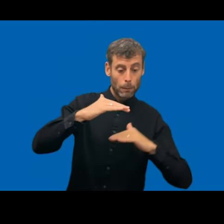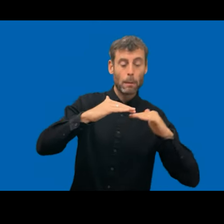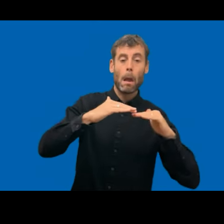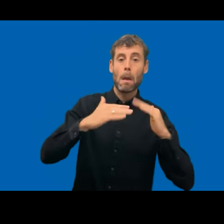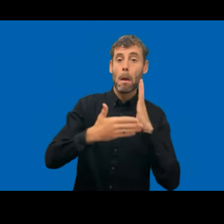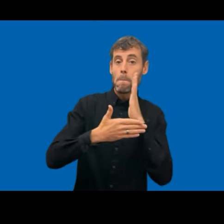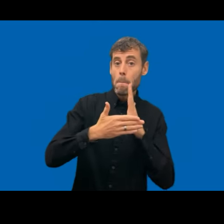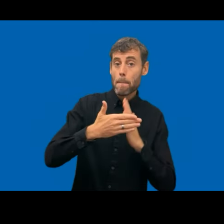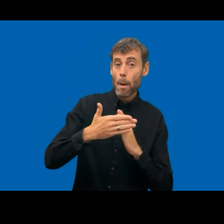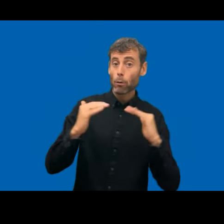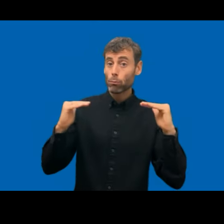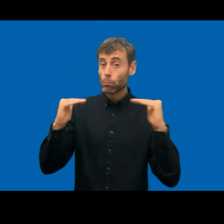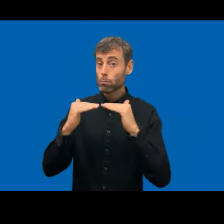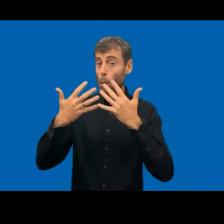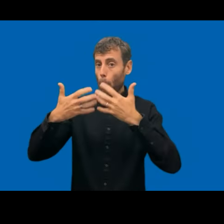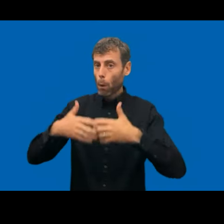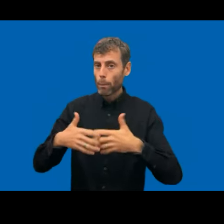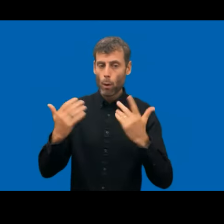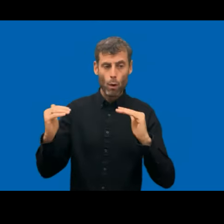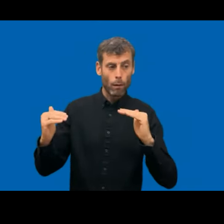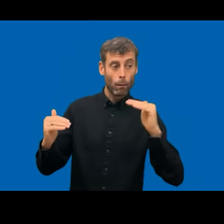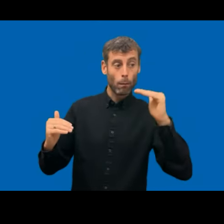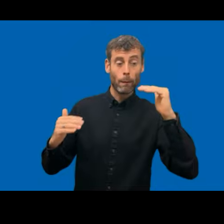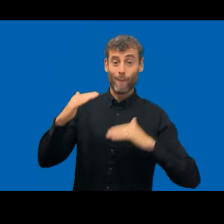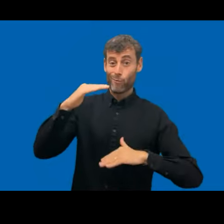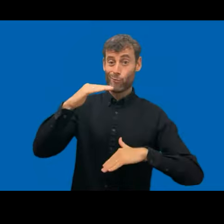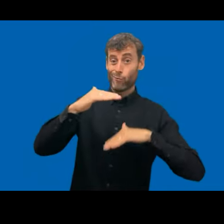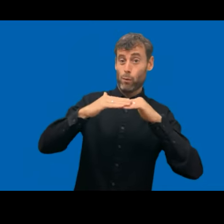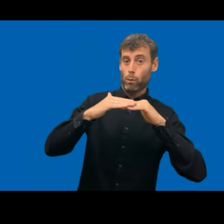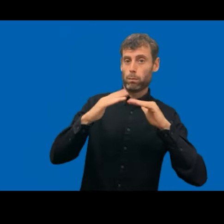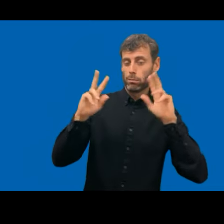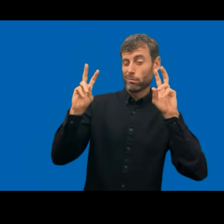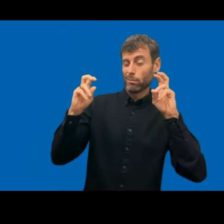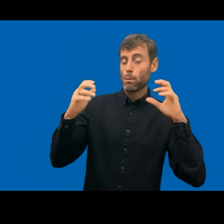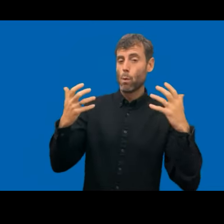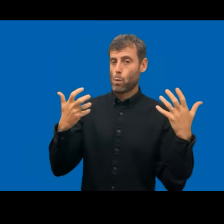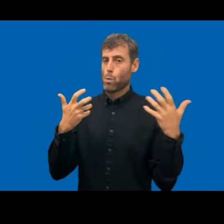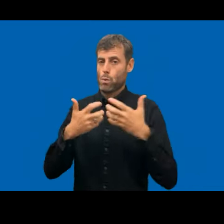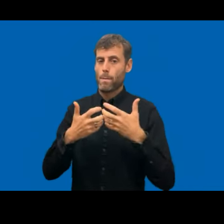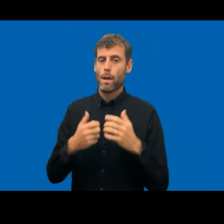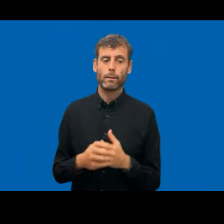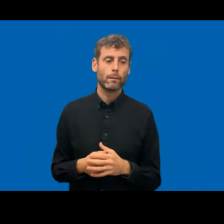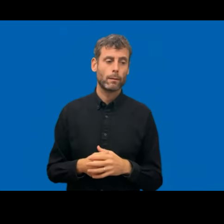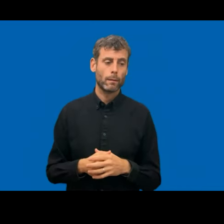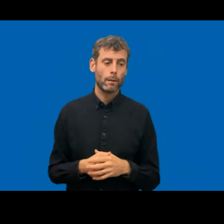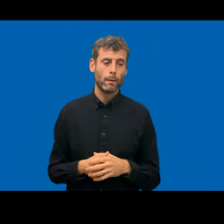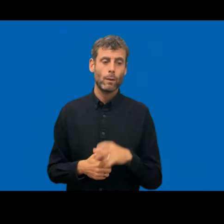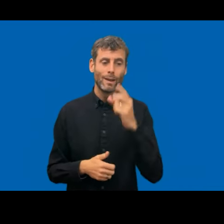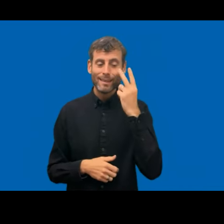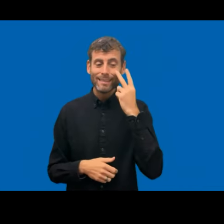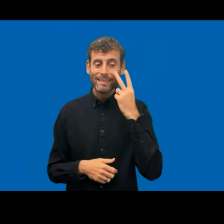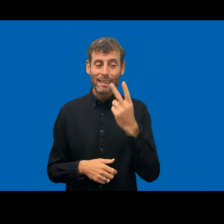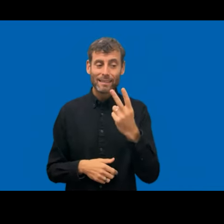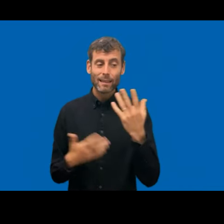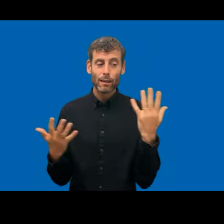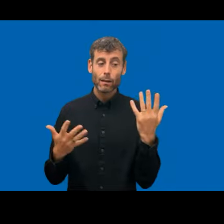compliant. The overall score or results of the specific score in the in-depth, we we do like